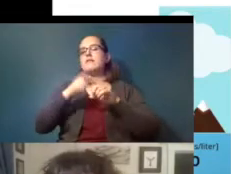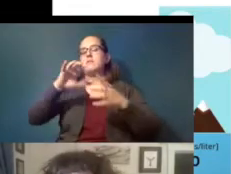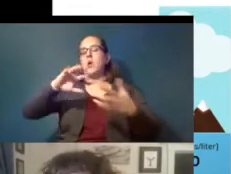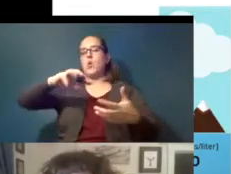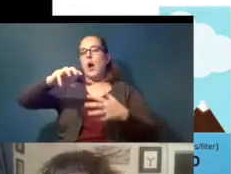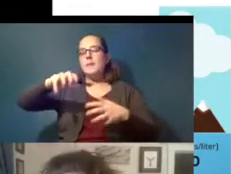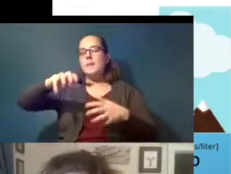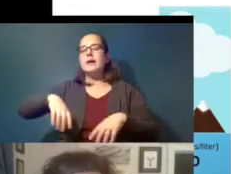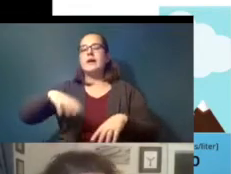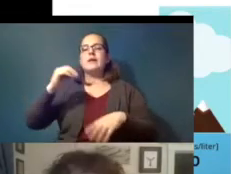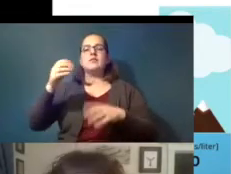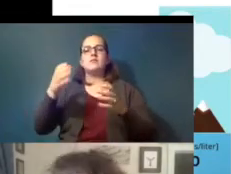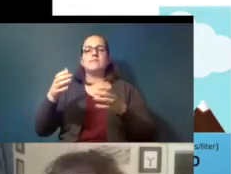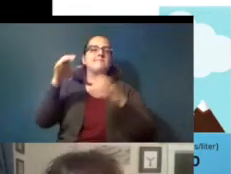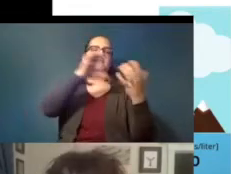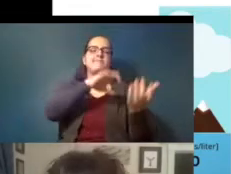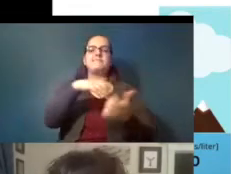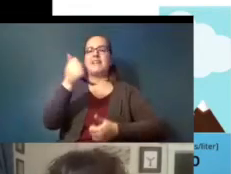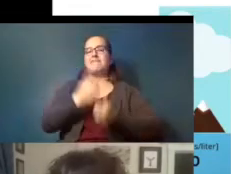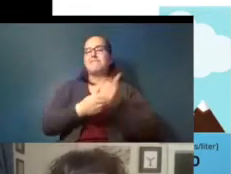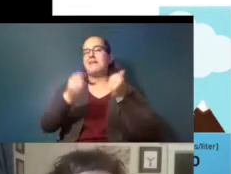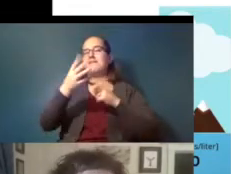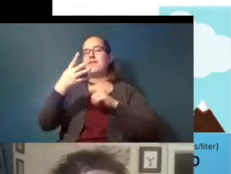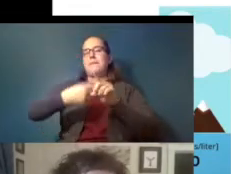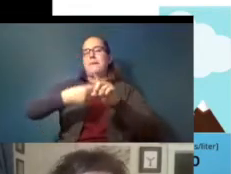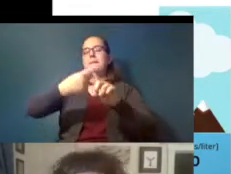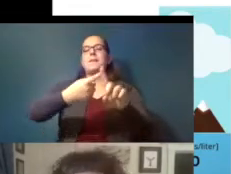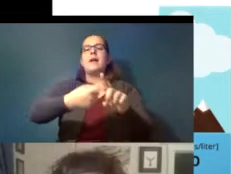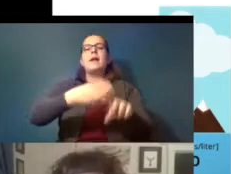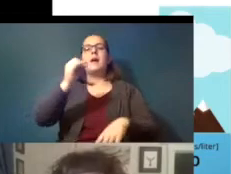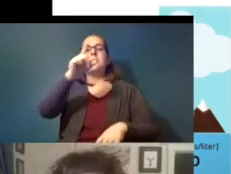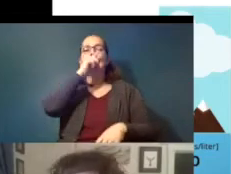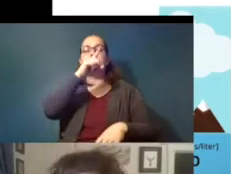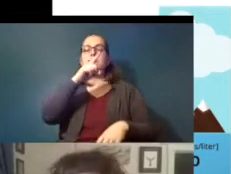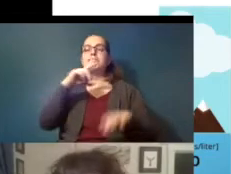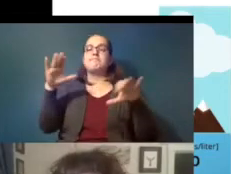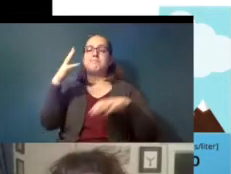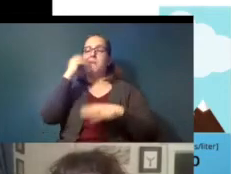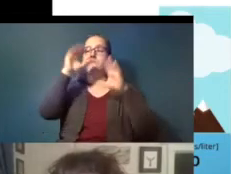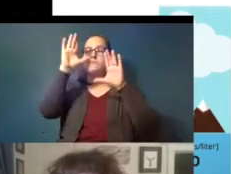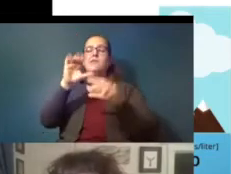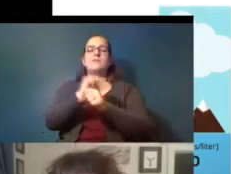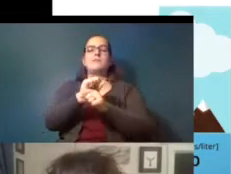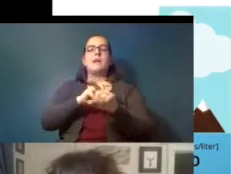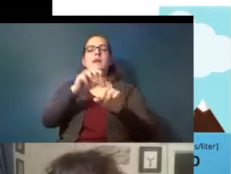and you empty it every couple of months and it really does a pretty great job of catching fibers